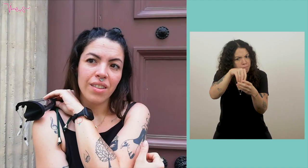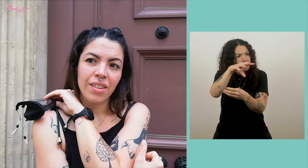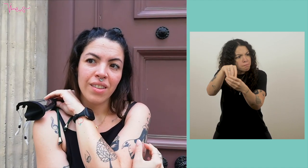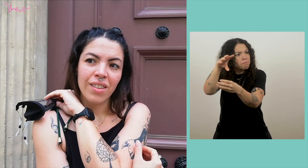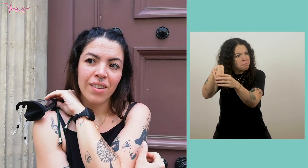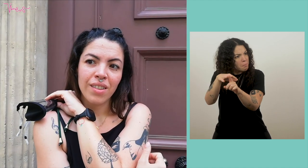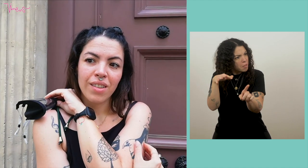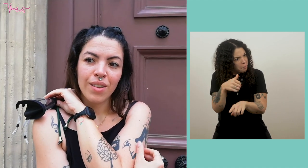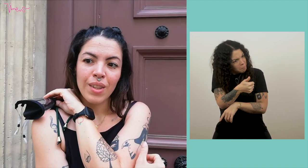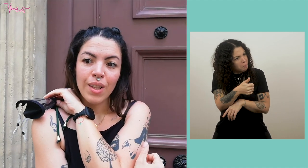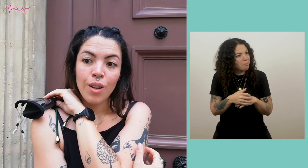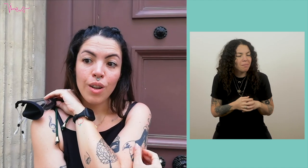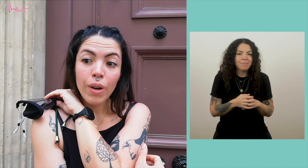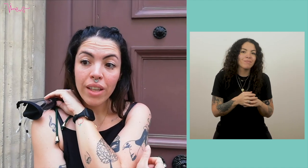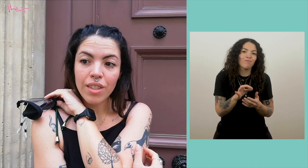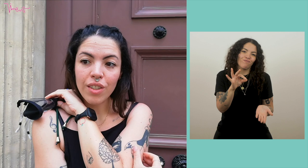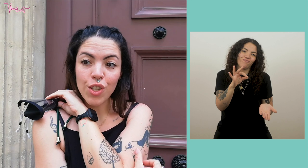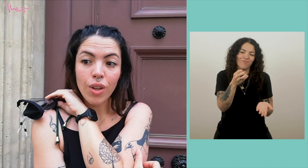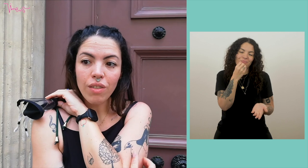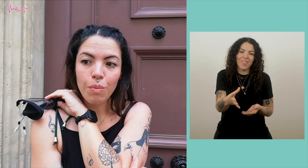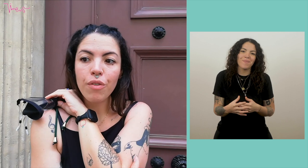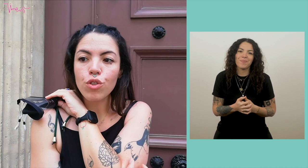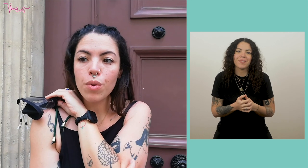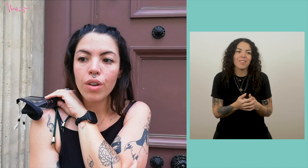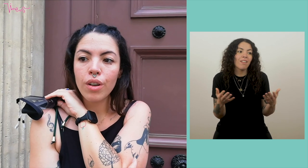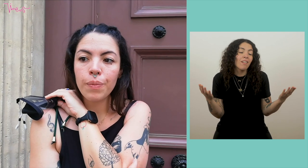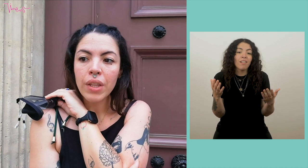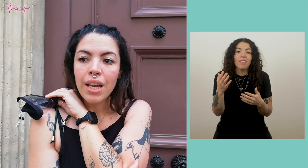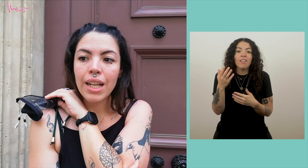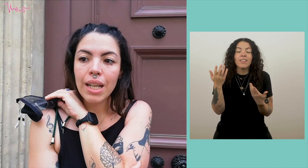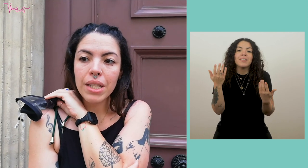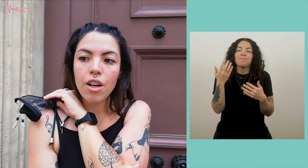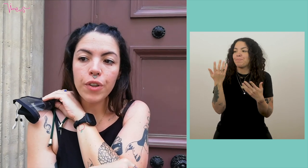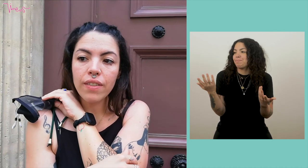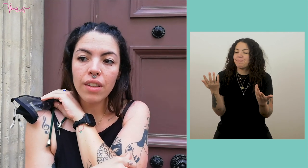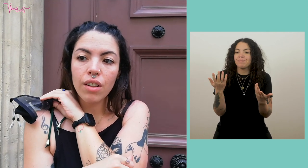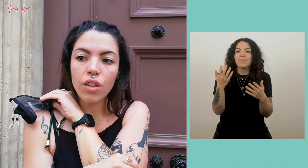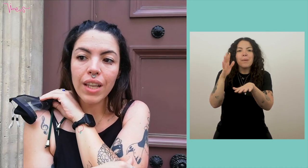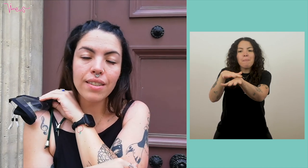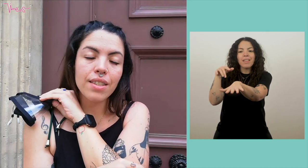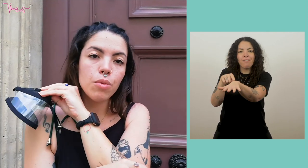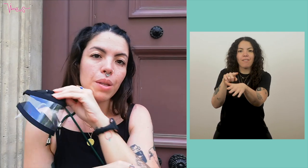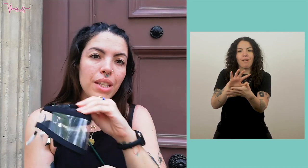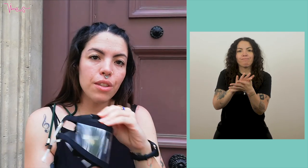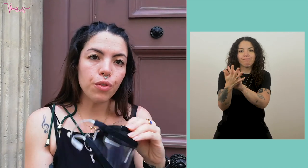It's super cool. Yeah, that's cool. Honestly, making demonstrations accessible